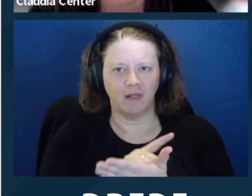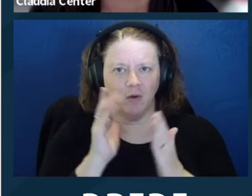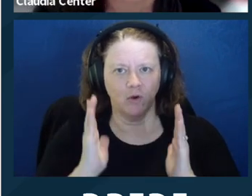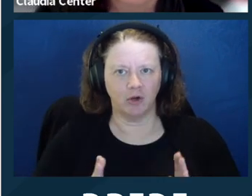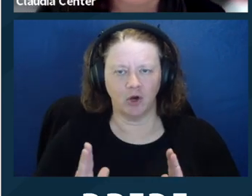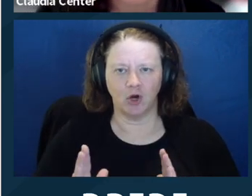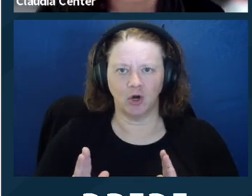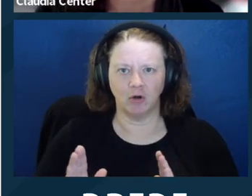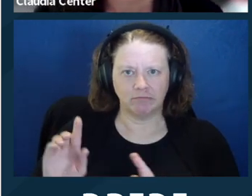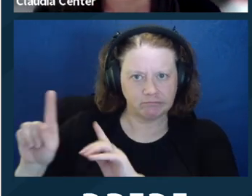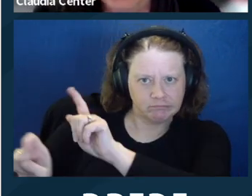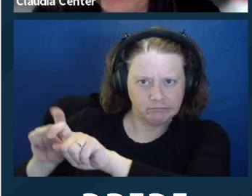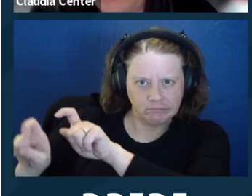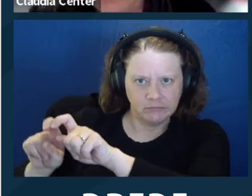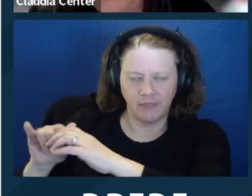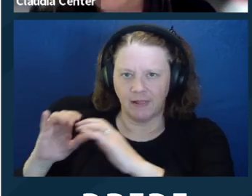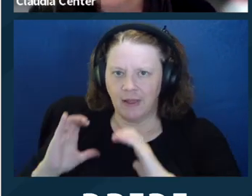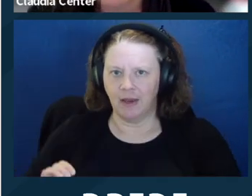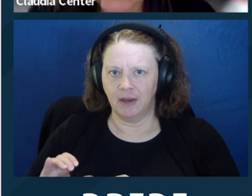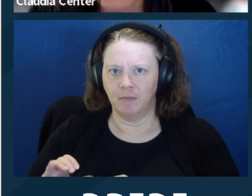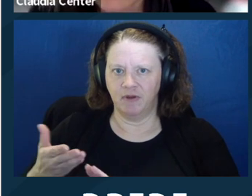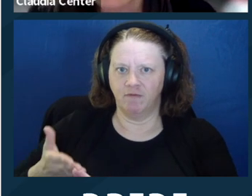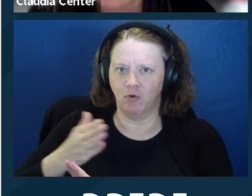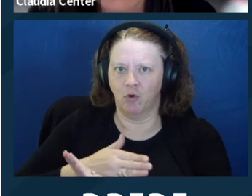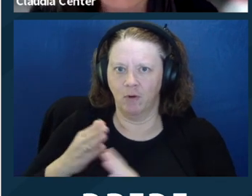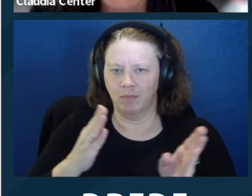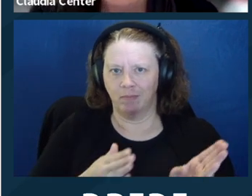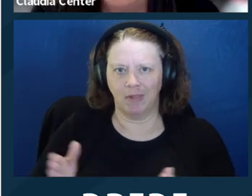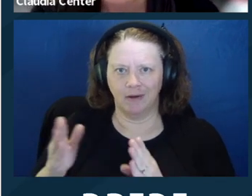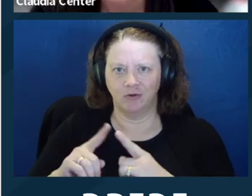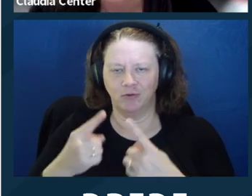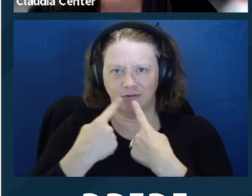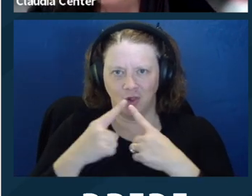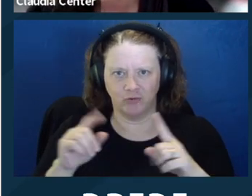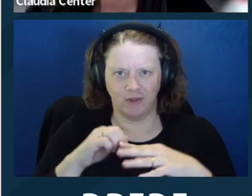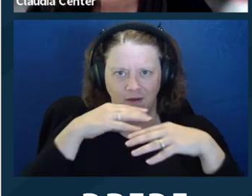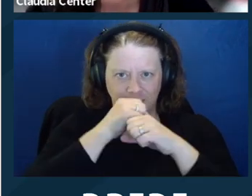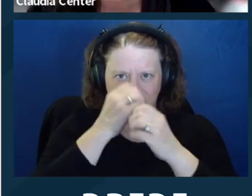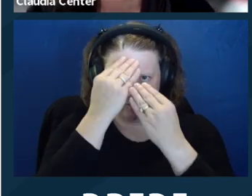the confidential information. So the critique that, you know, if you're going to do that,